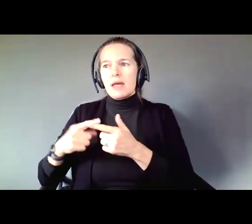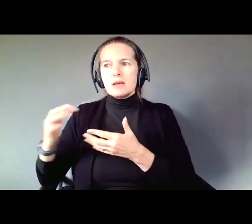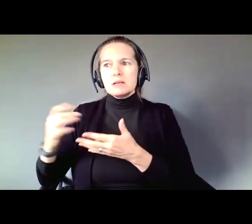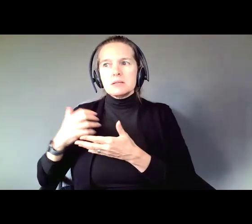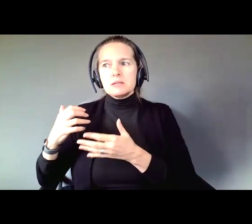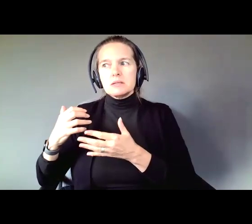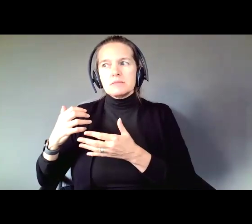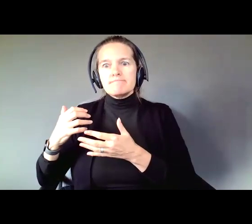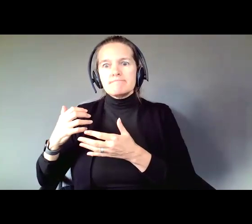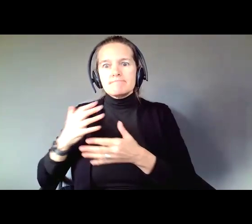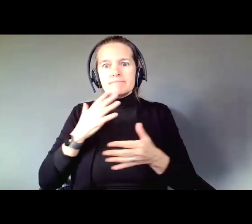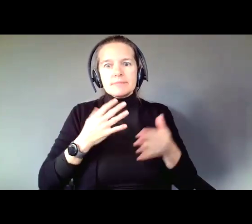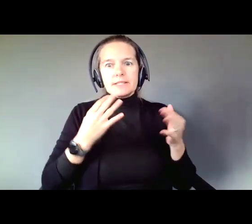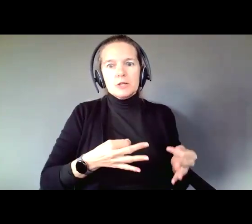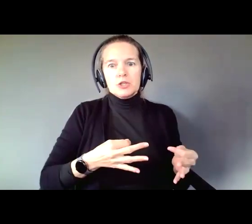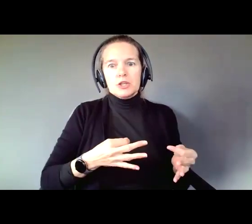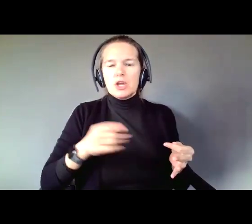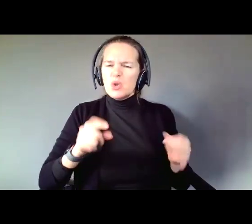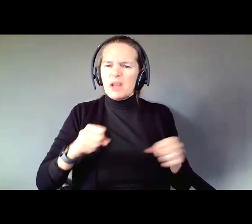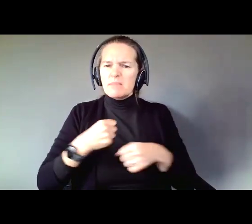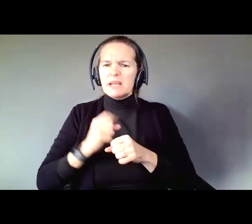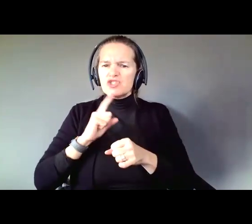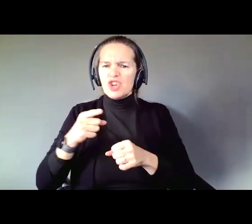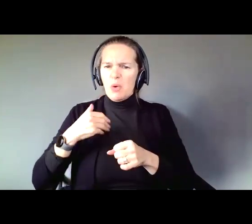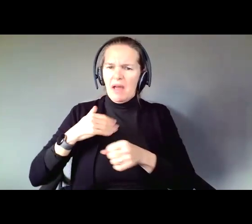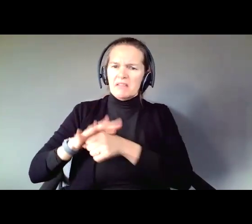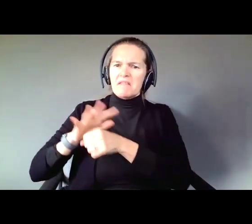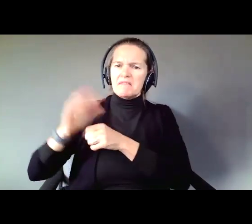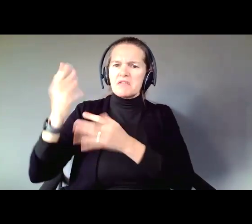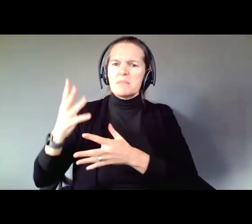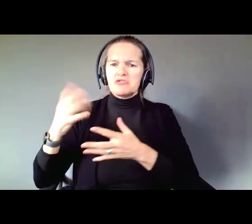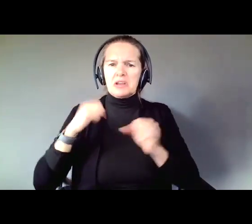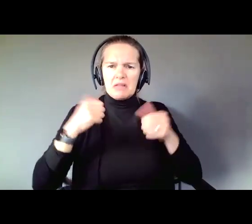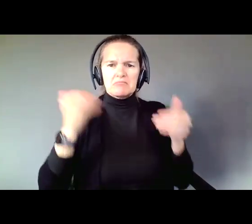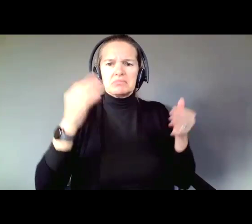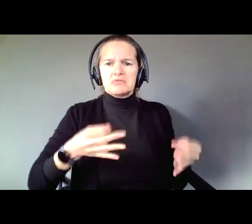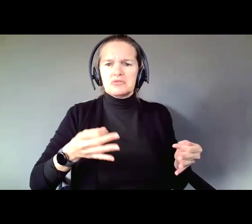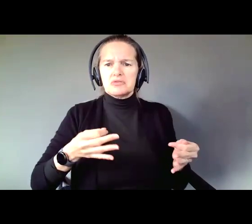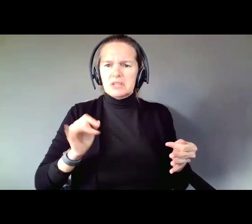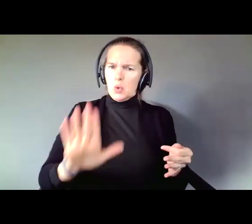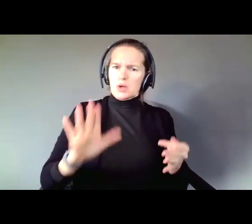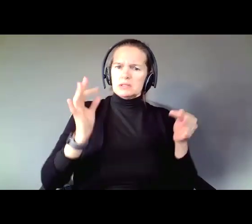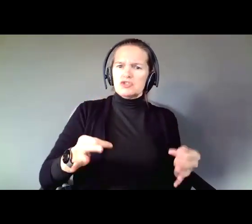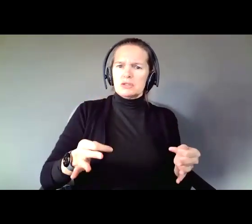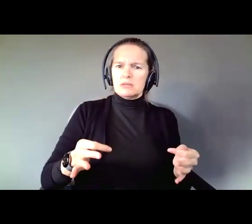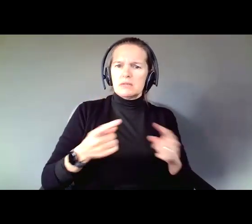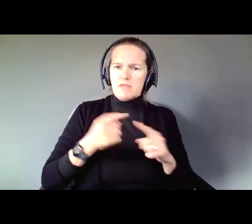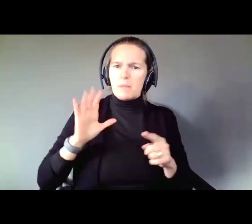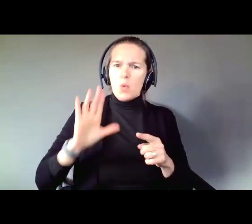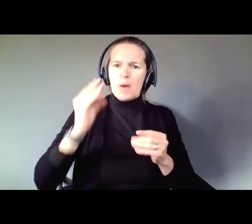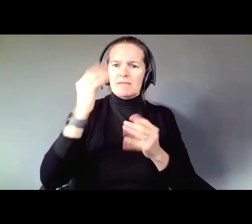you are making is informed. It is your decision from all the information you have before you.